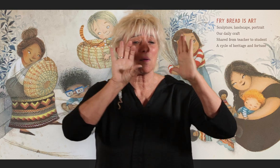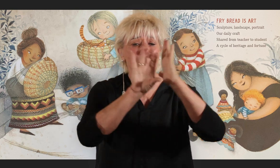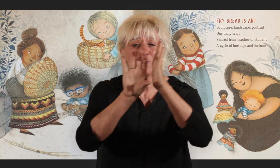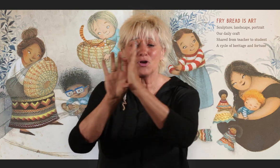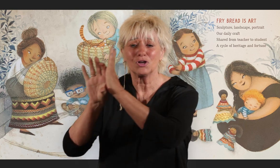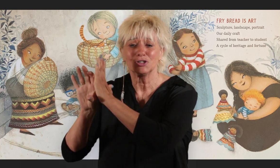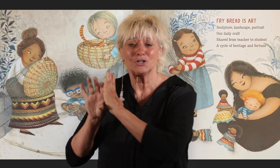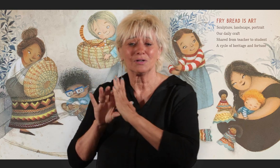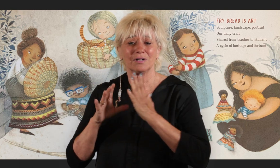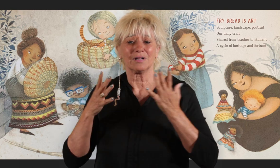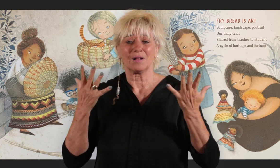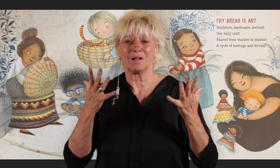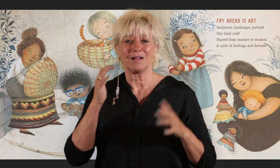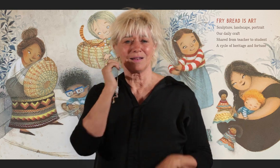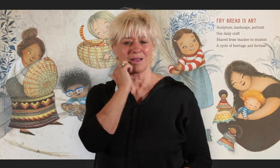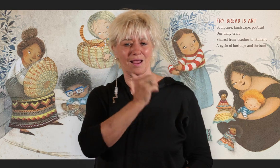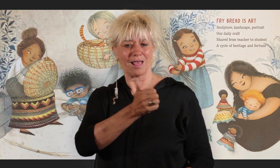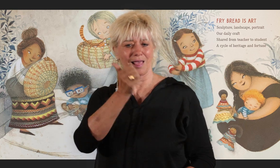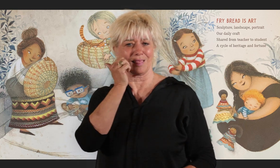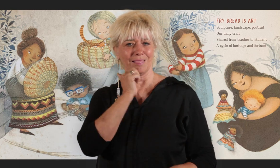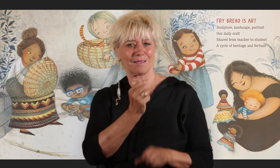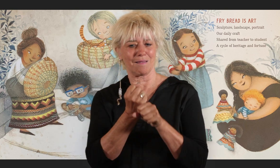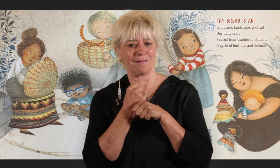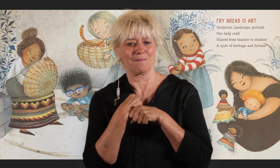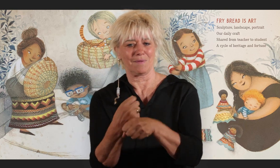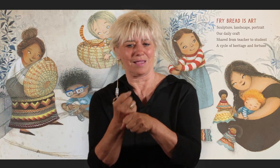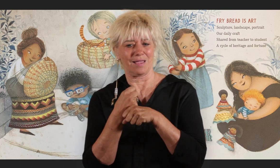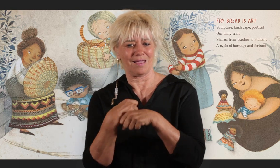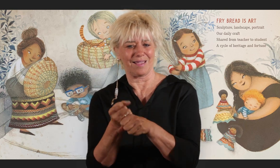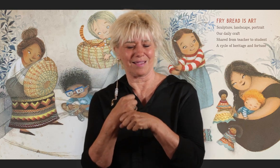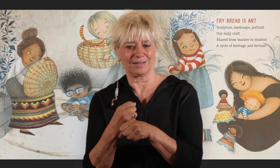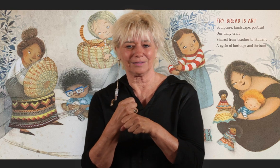portrait Our daily craft